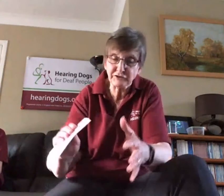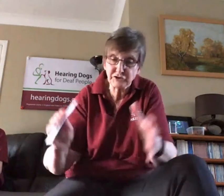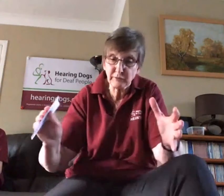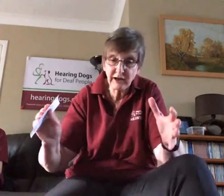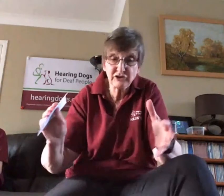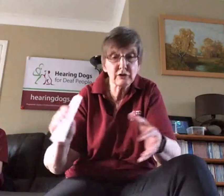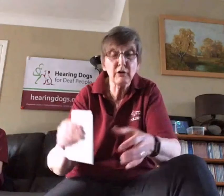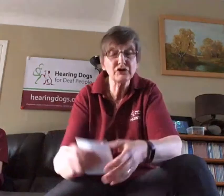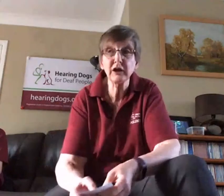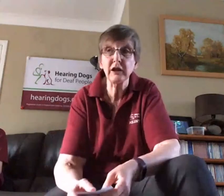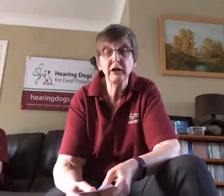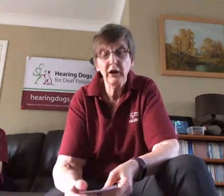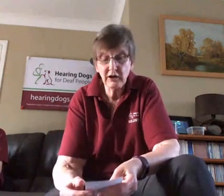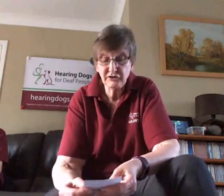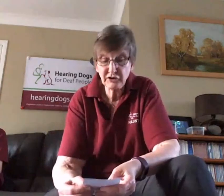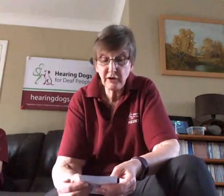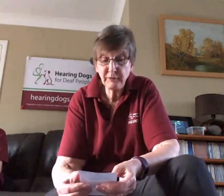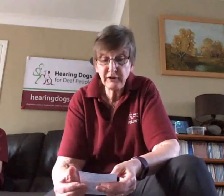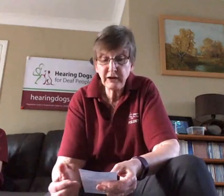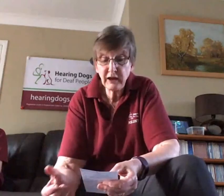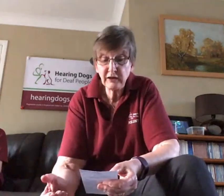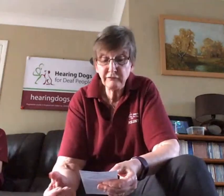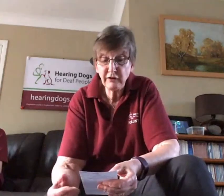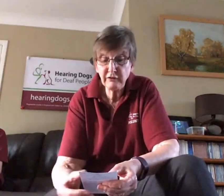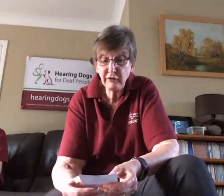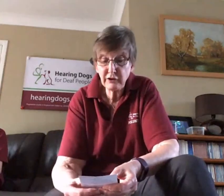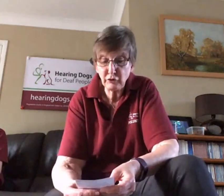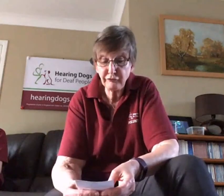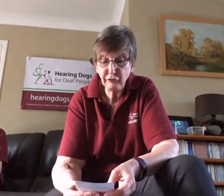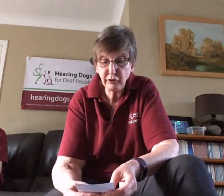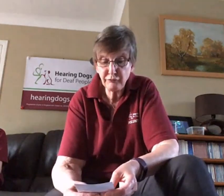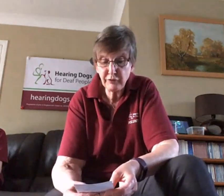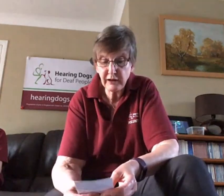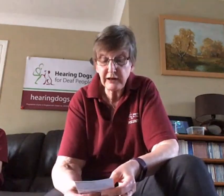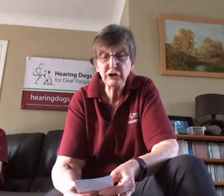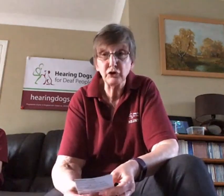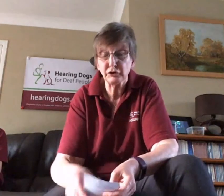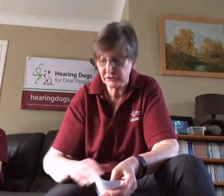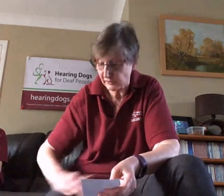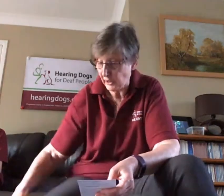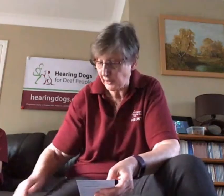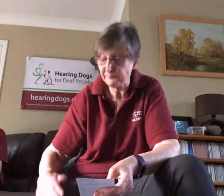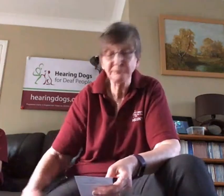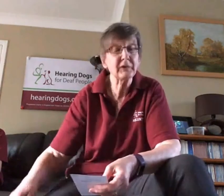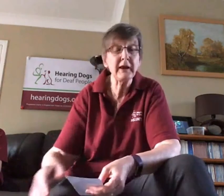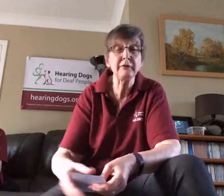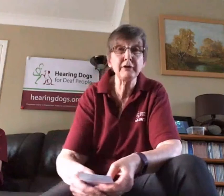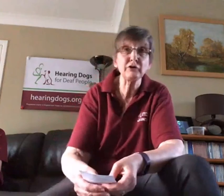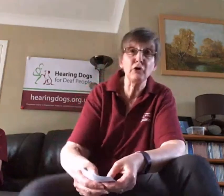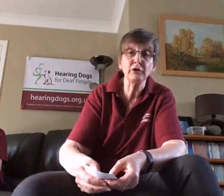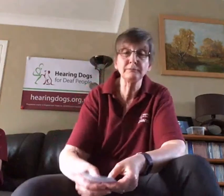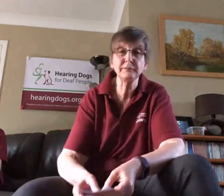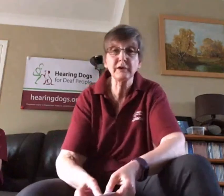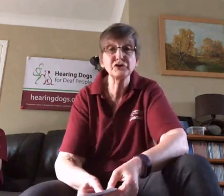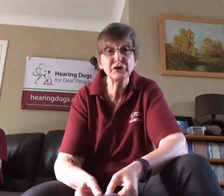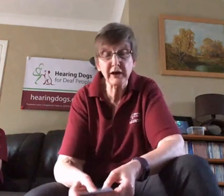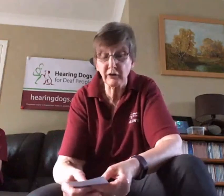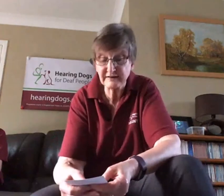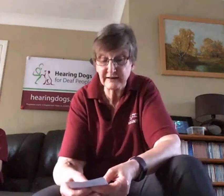actually quite chunky so again, very very good for a really good um hearing dog they train nicely.